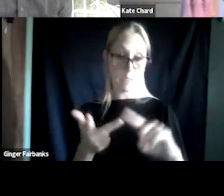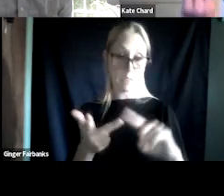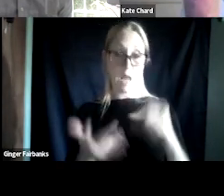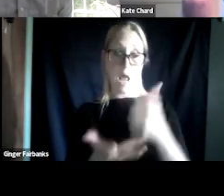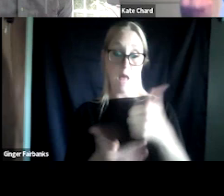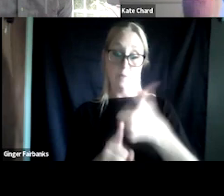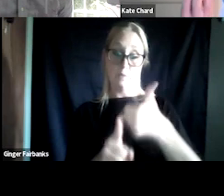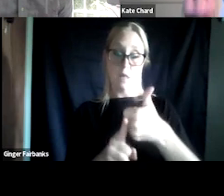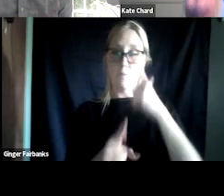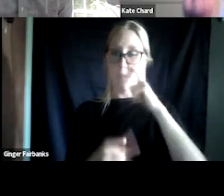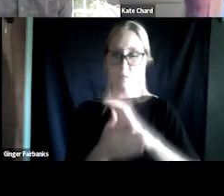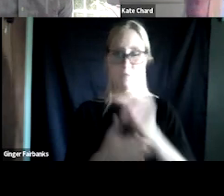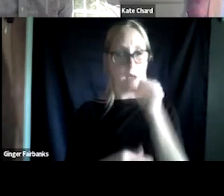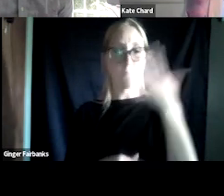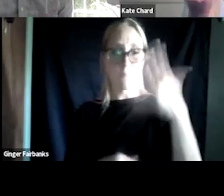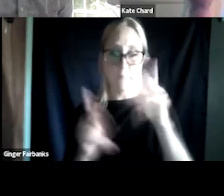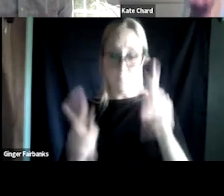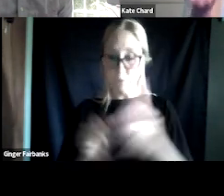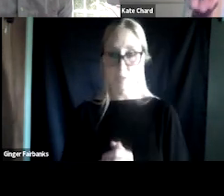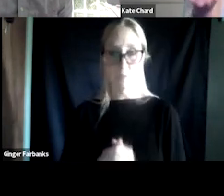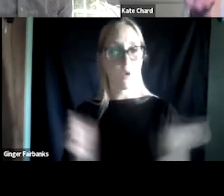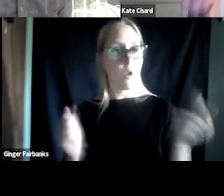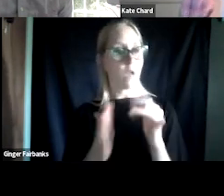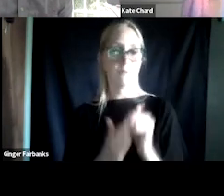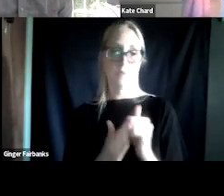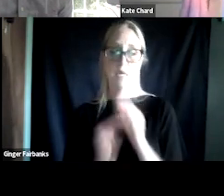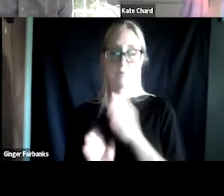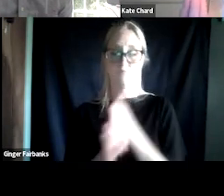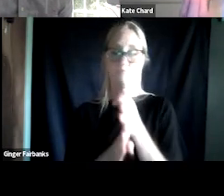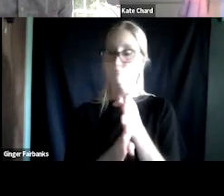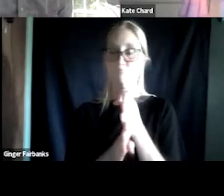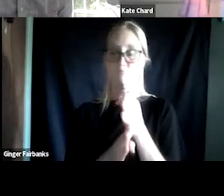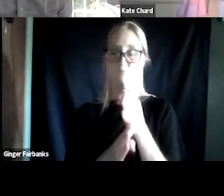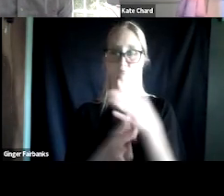And all of these are part of the main constellation of PTSD symptoms.